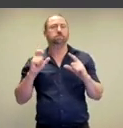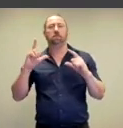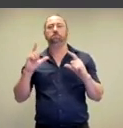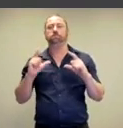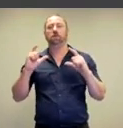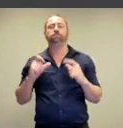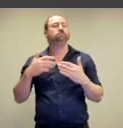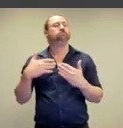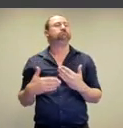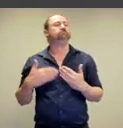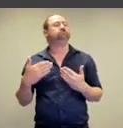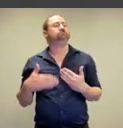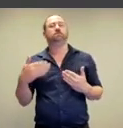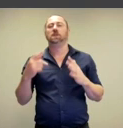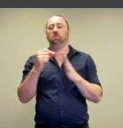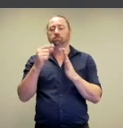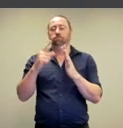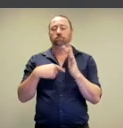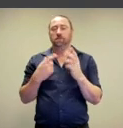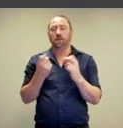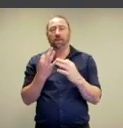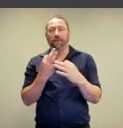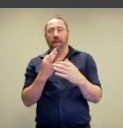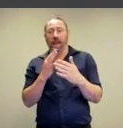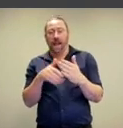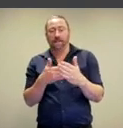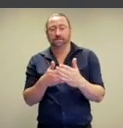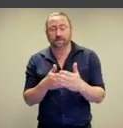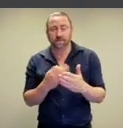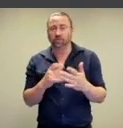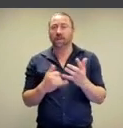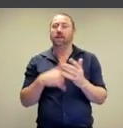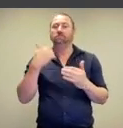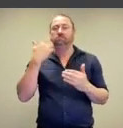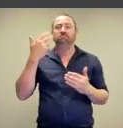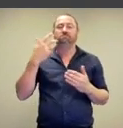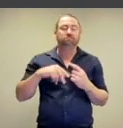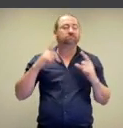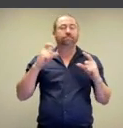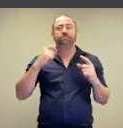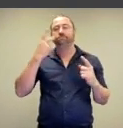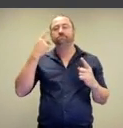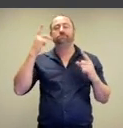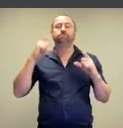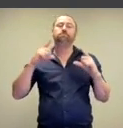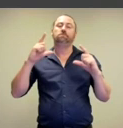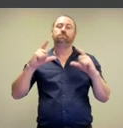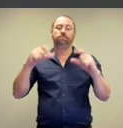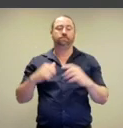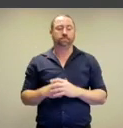keep taking these photographs, that these projects are potentially endless.